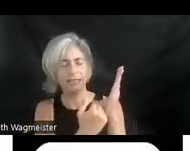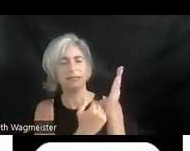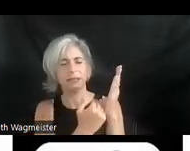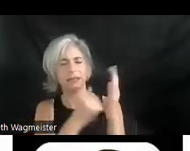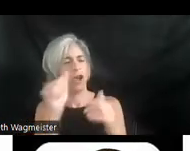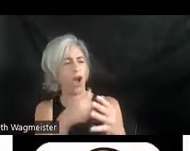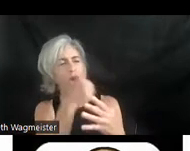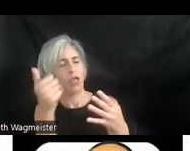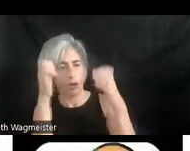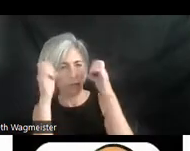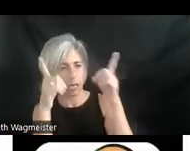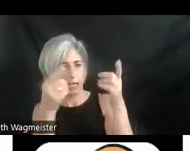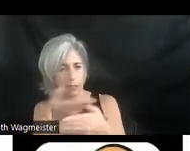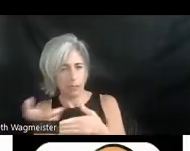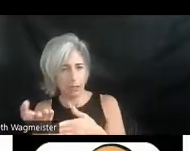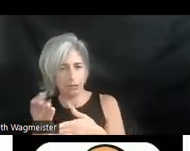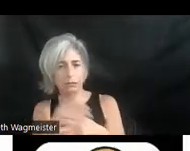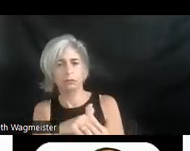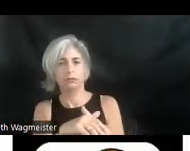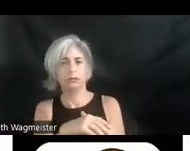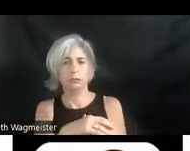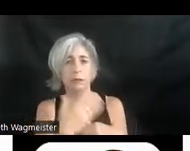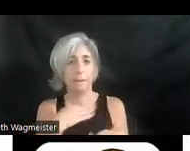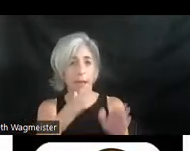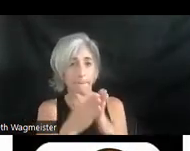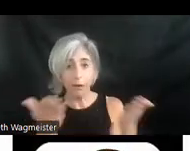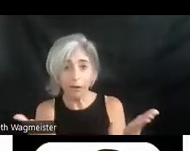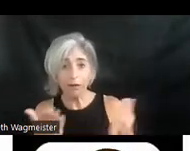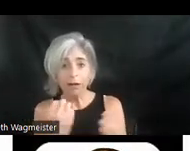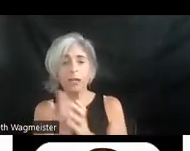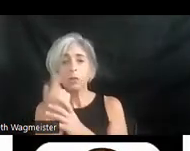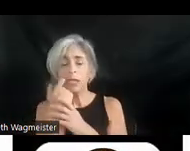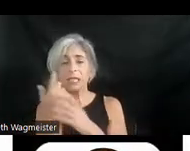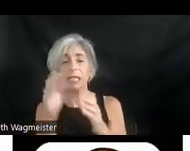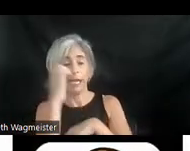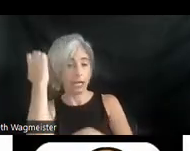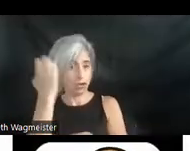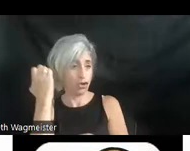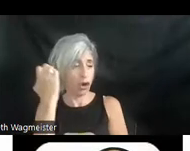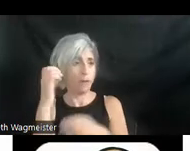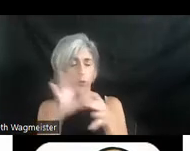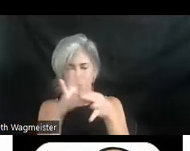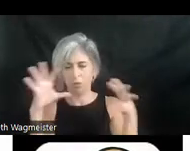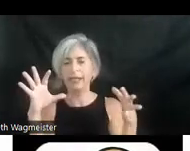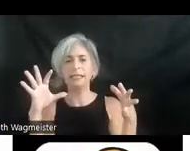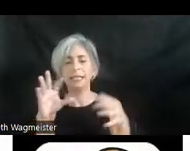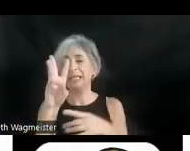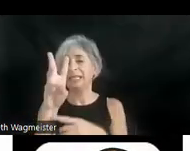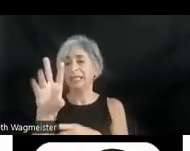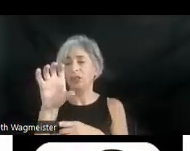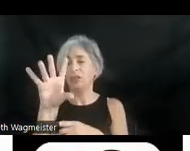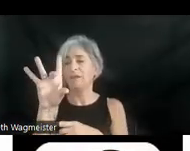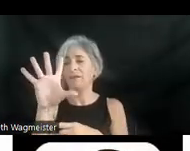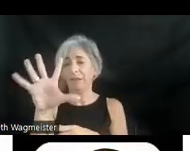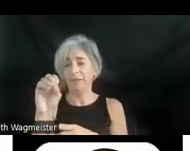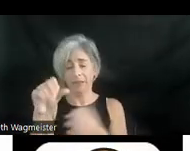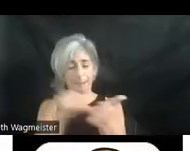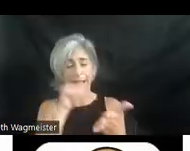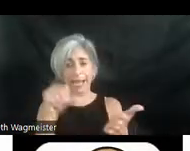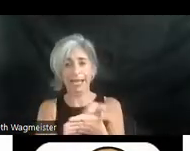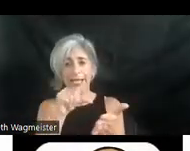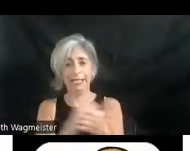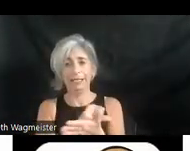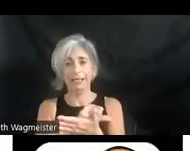educational materials. Just recently in Europe it was released a 650 page tome called the